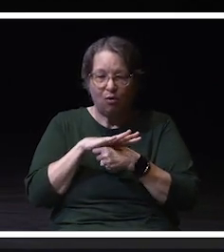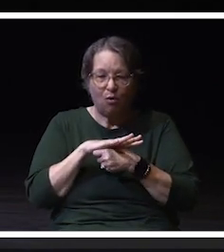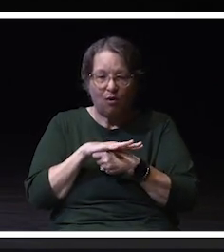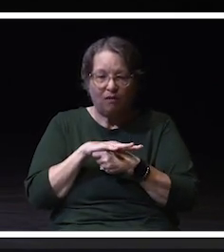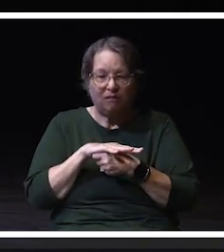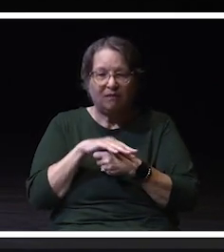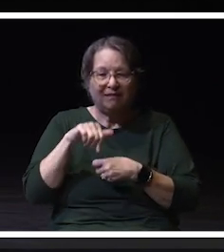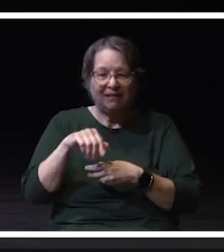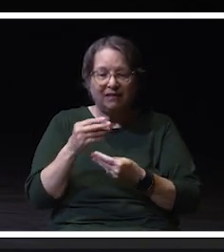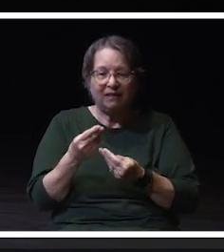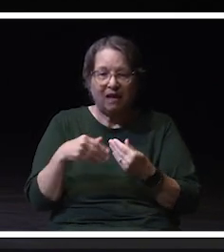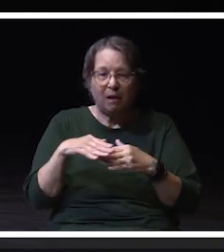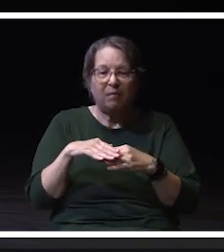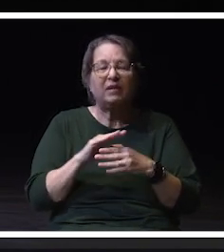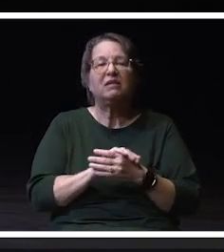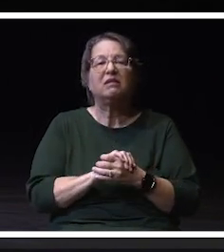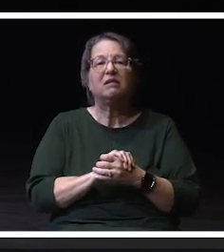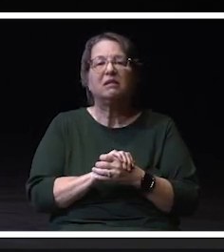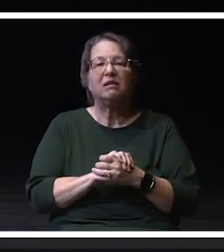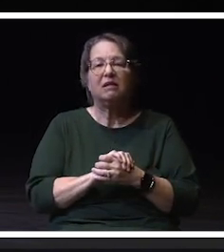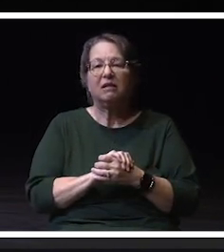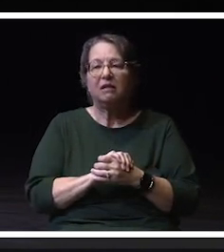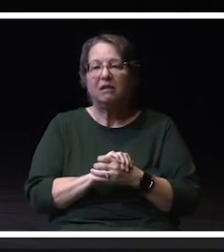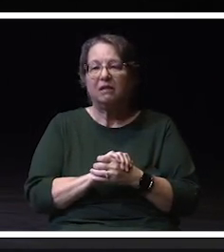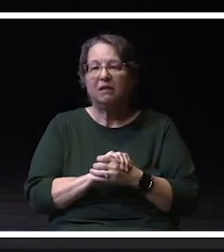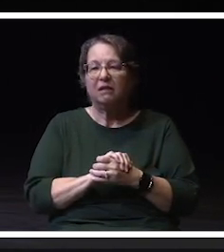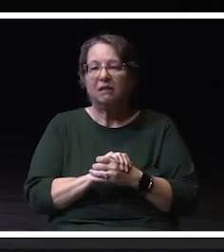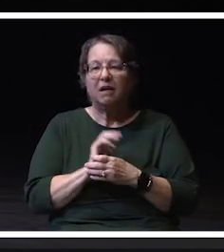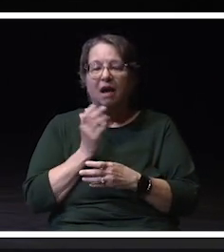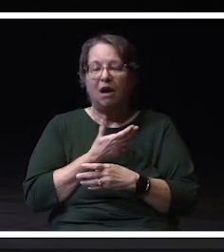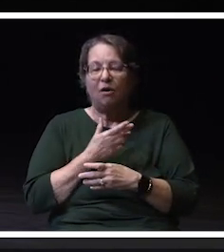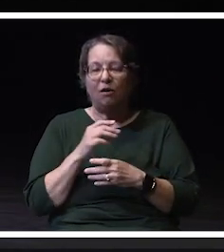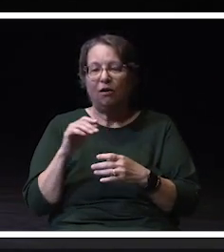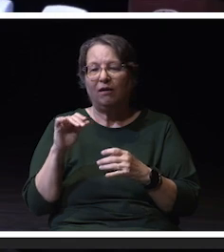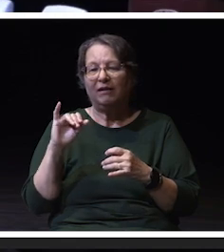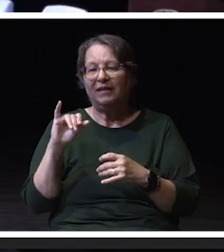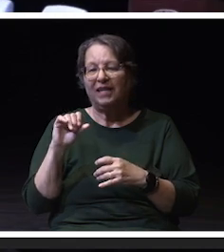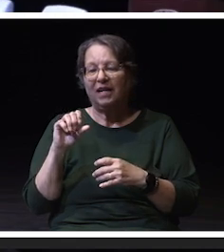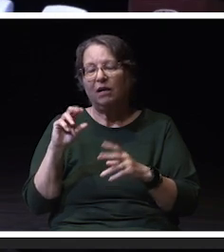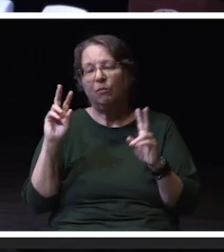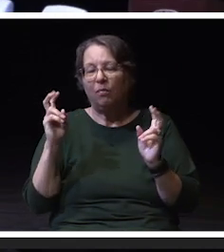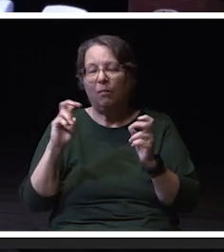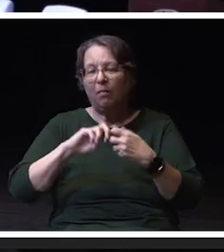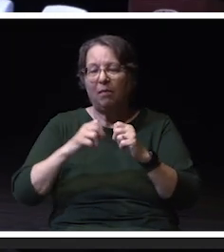our our compression issue. We will continue to look